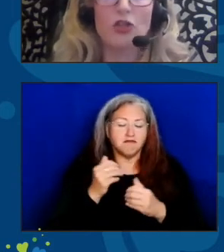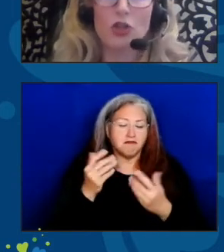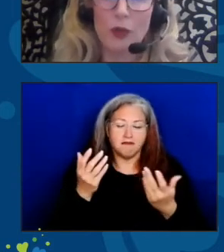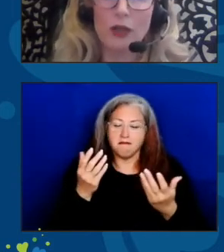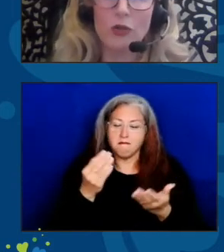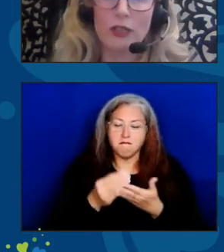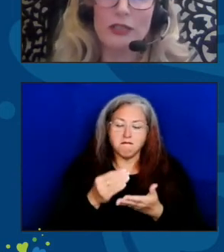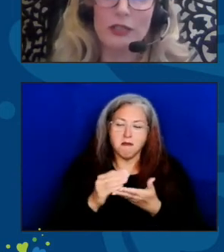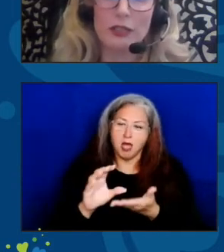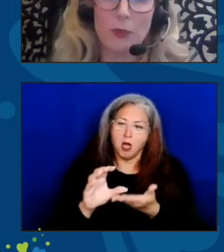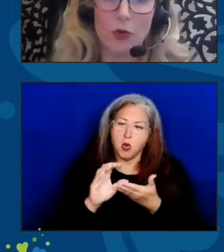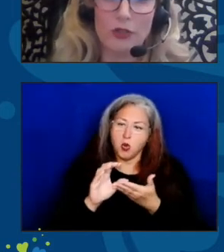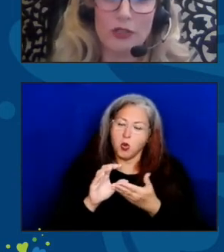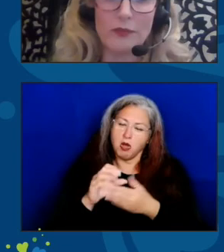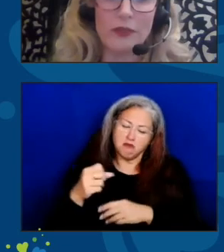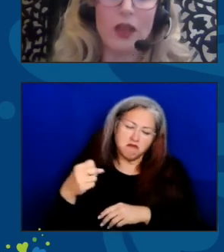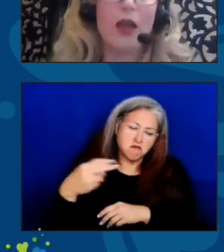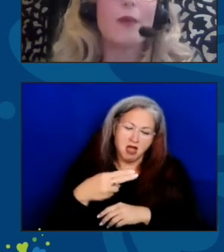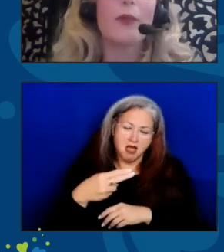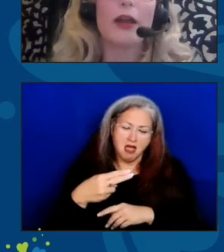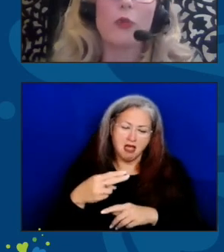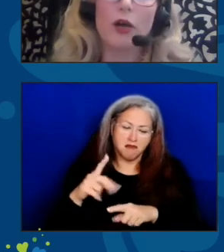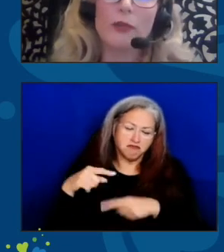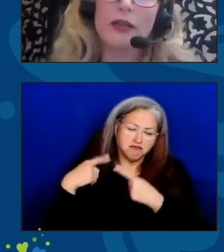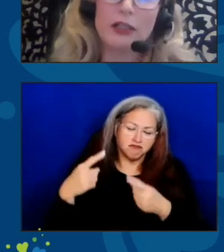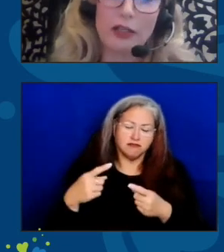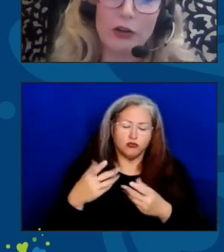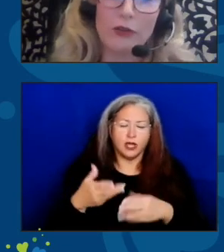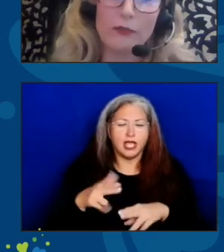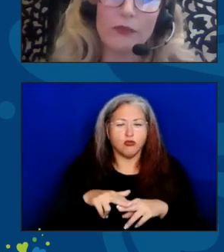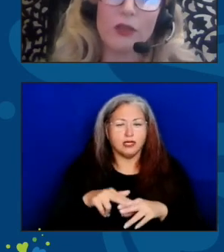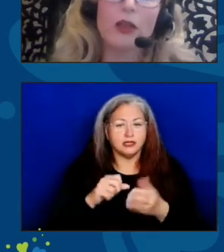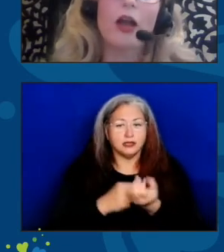to increase the support. But I want to be clear.